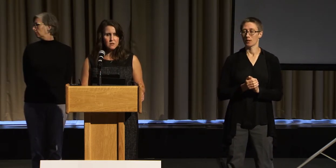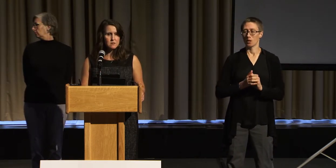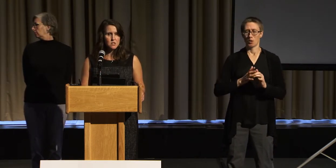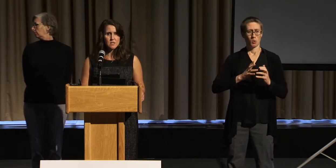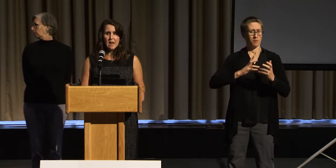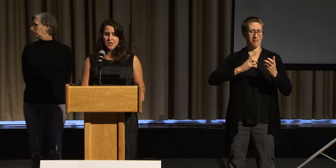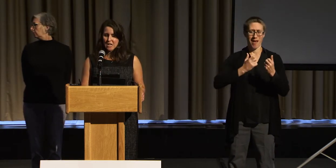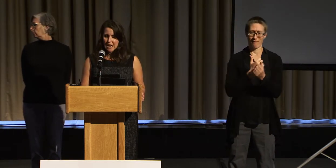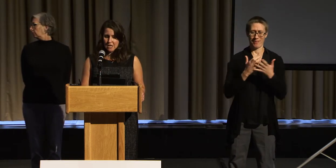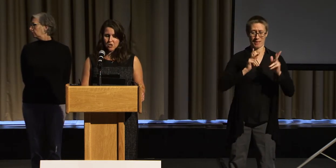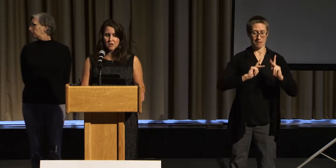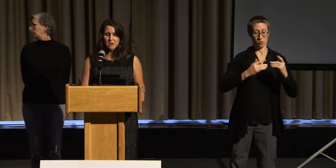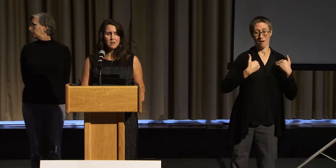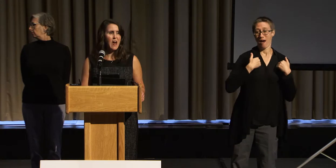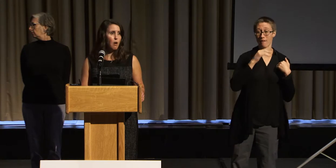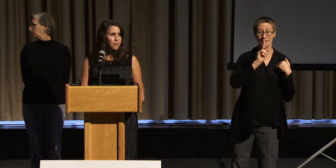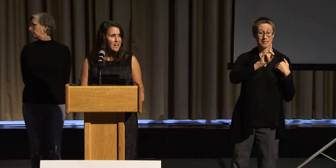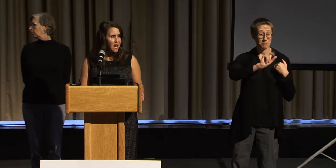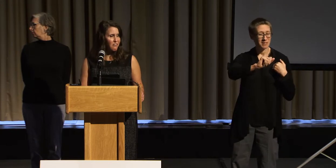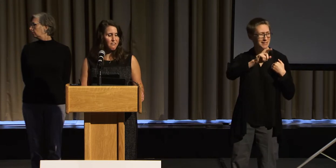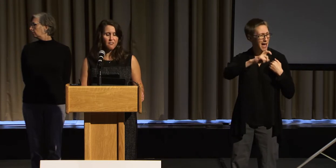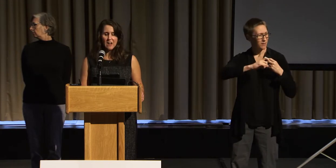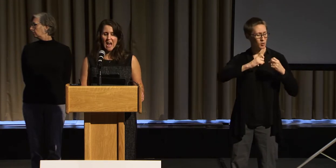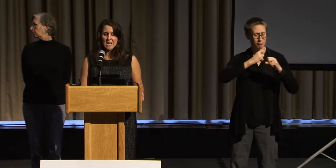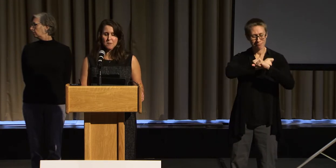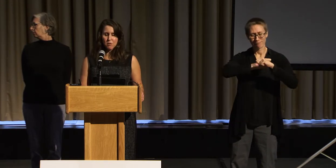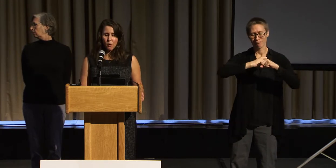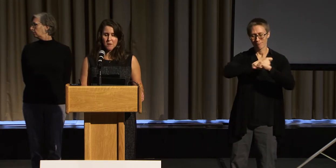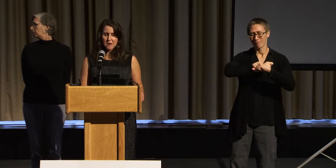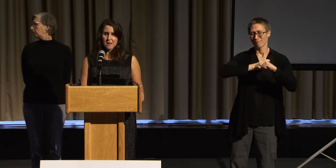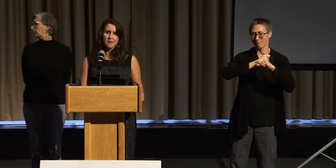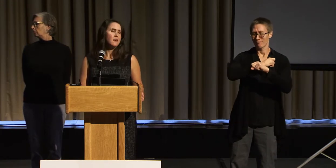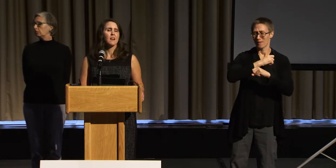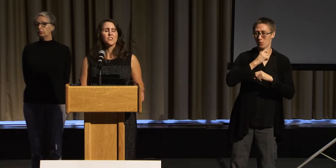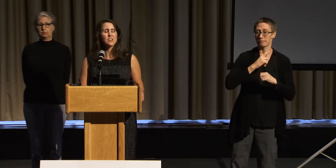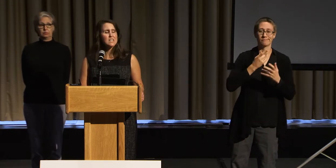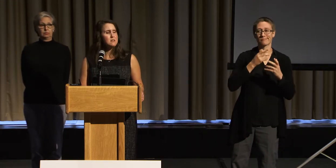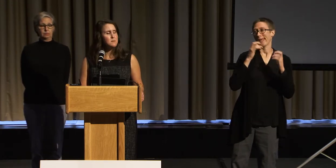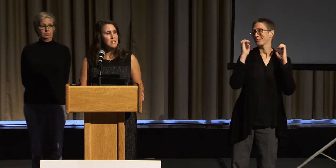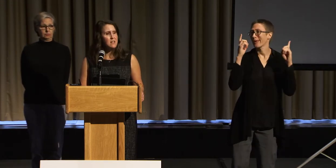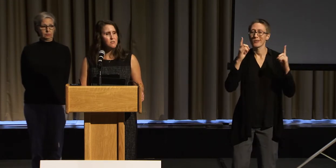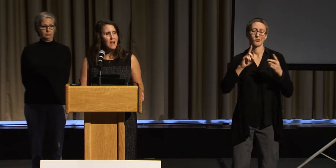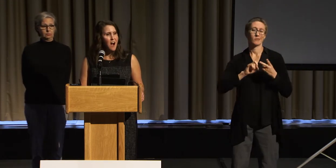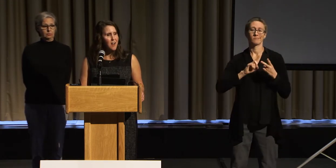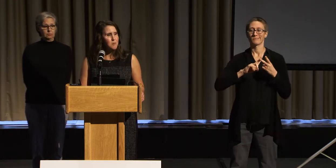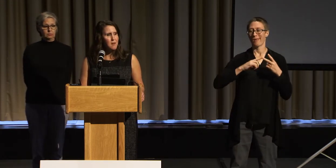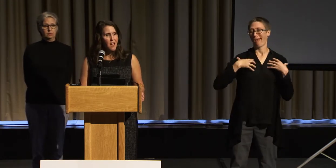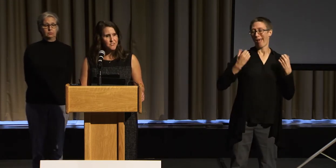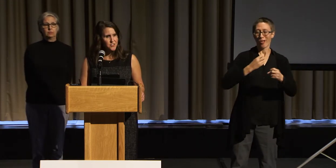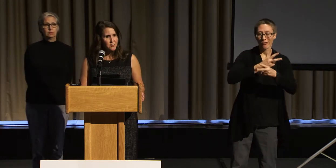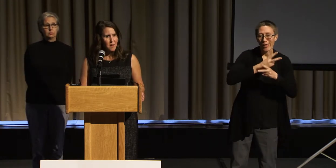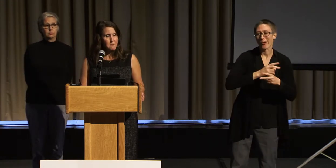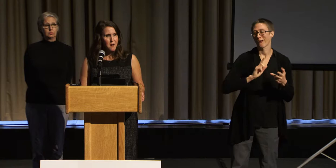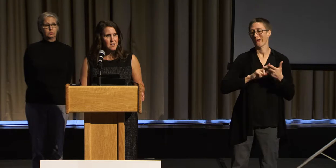such as education, health care, and employment, there seems to be little time, effort, and money